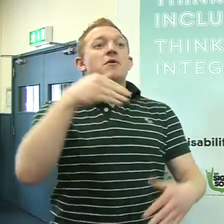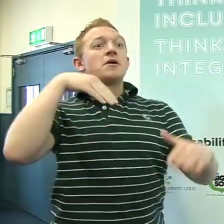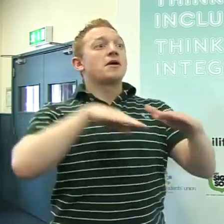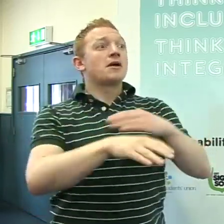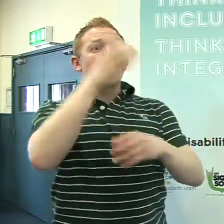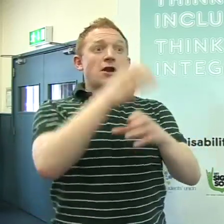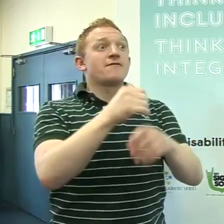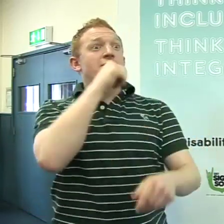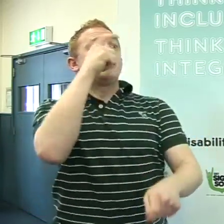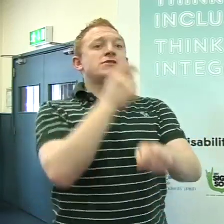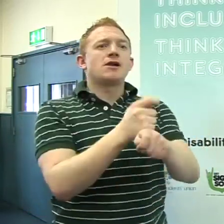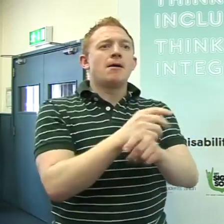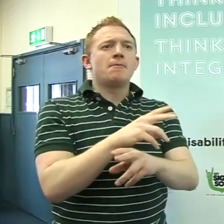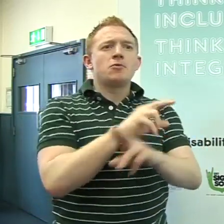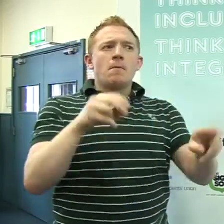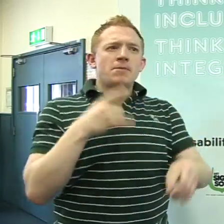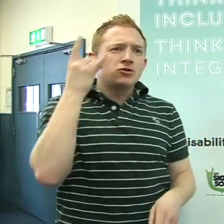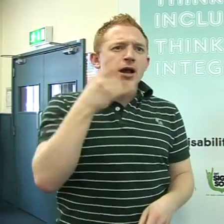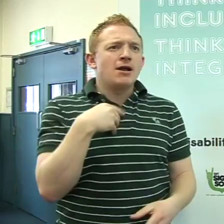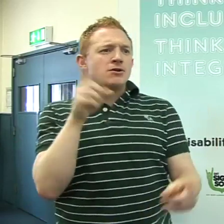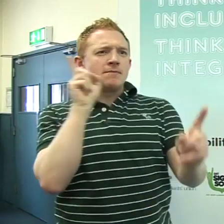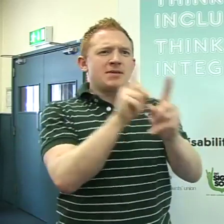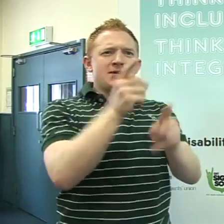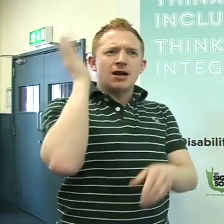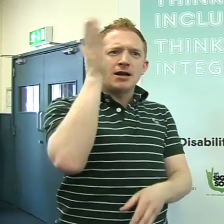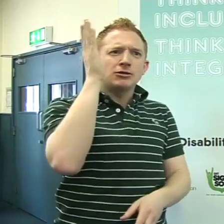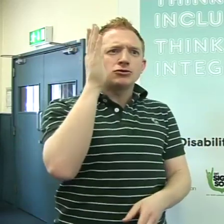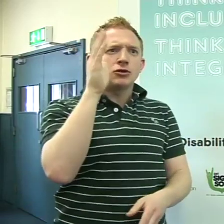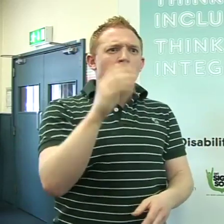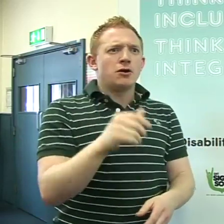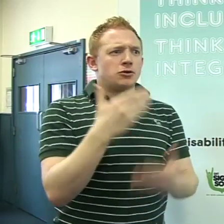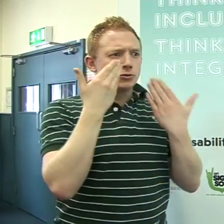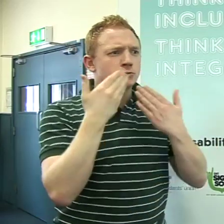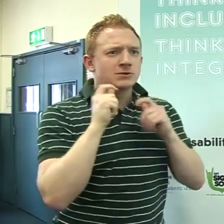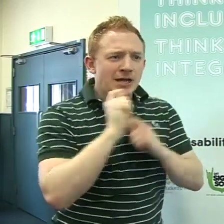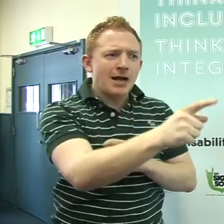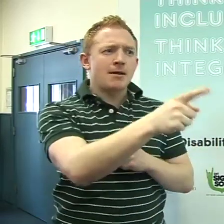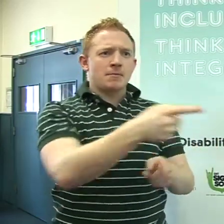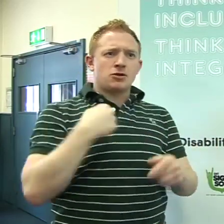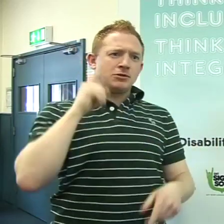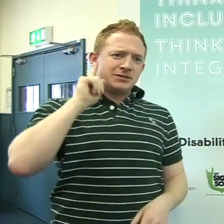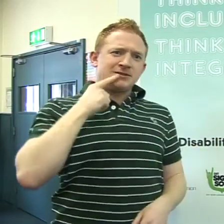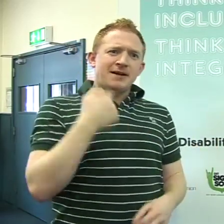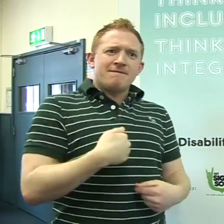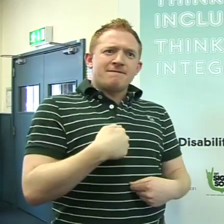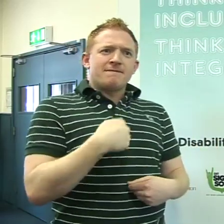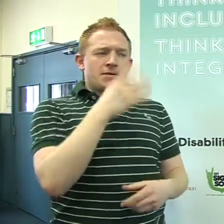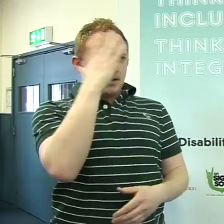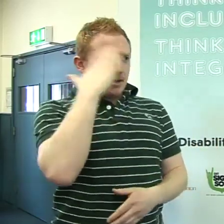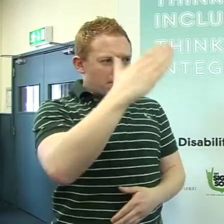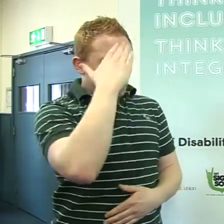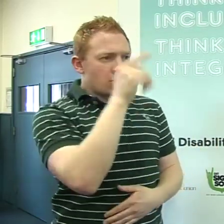If you go into the college for the first time, don’t be shy, tell the lecturer that you’re